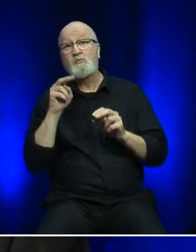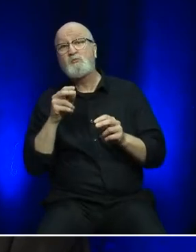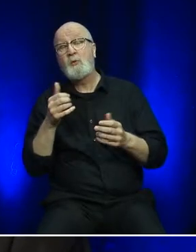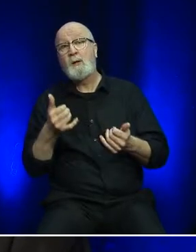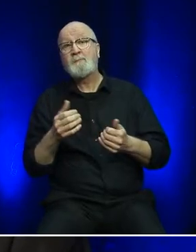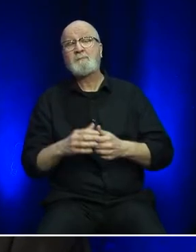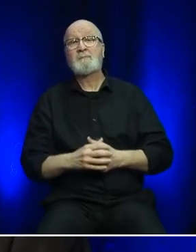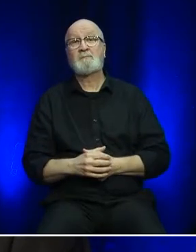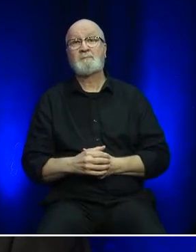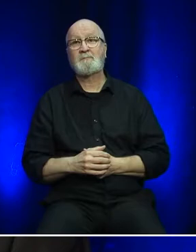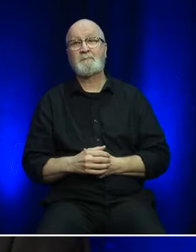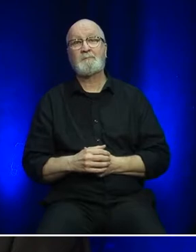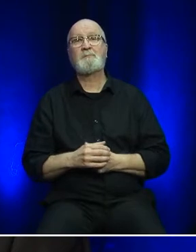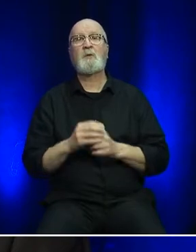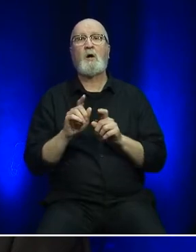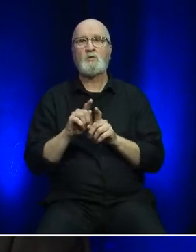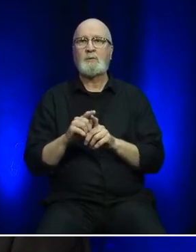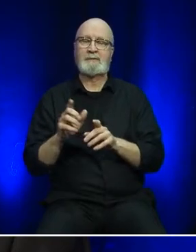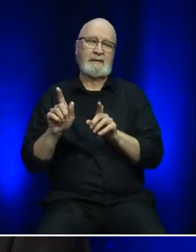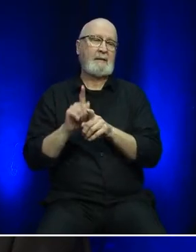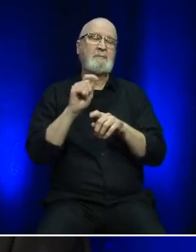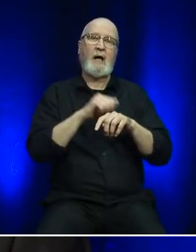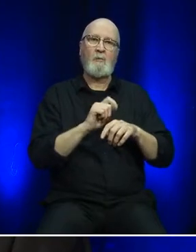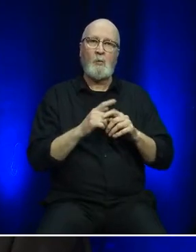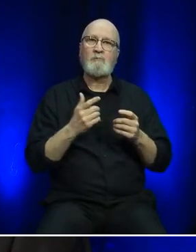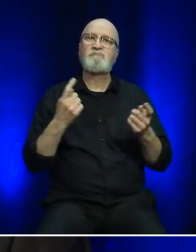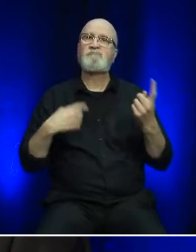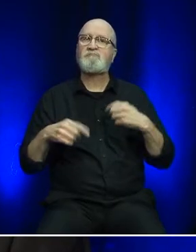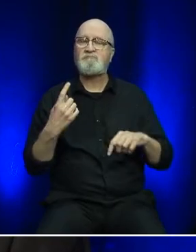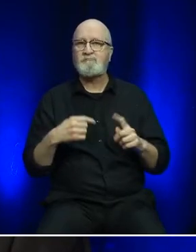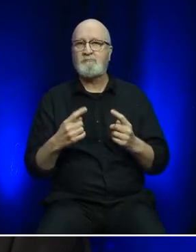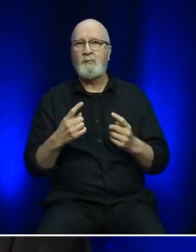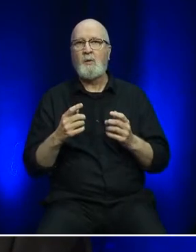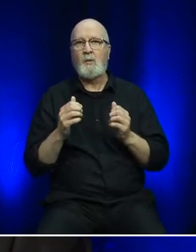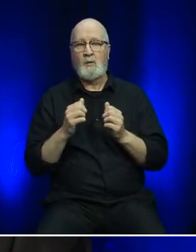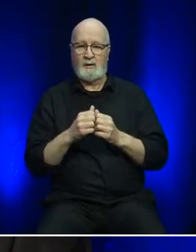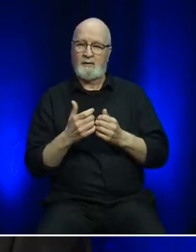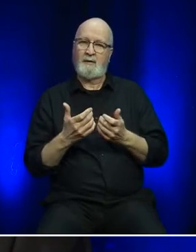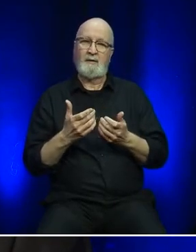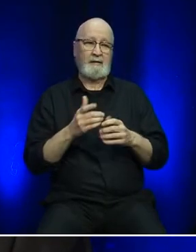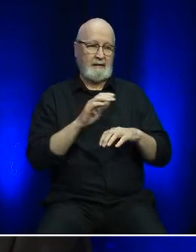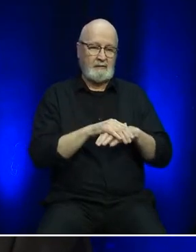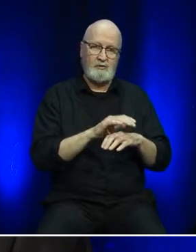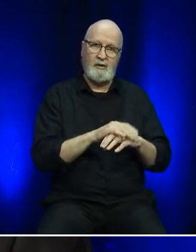It is also being simultaneously translated and presented in both French and English.